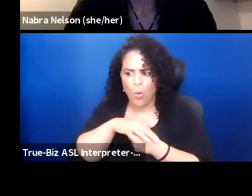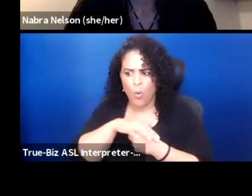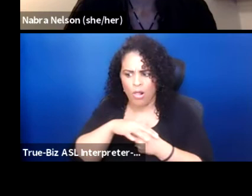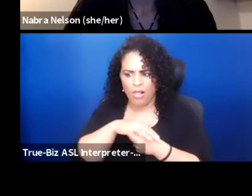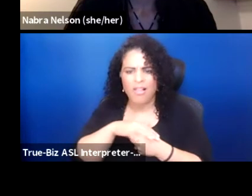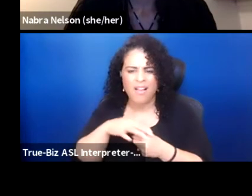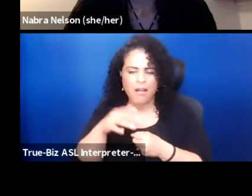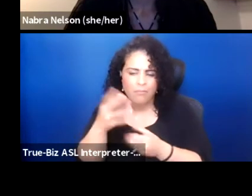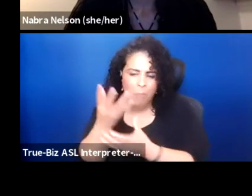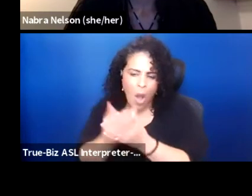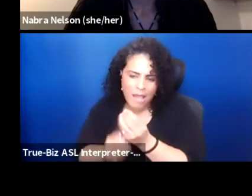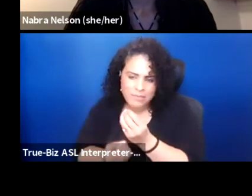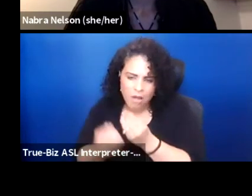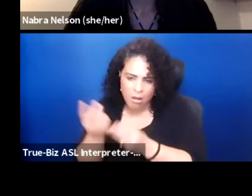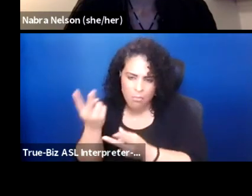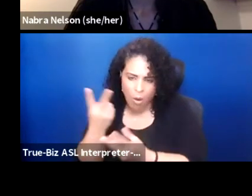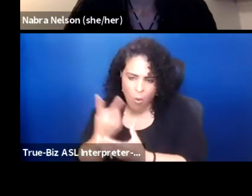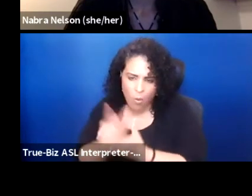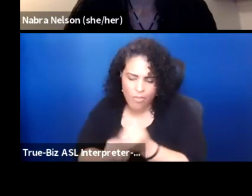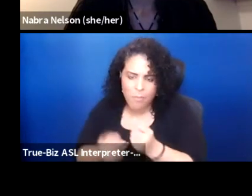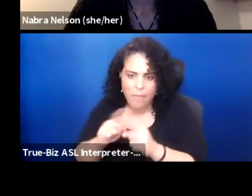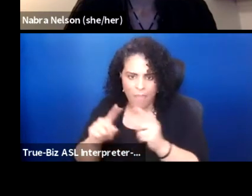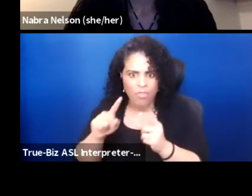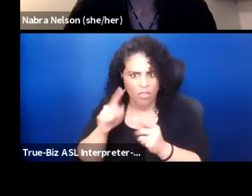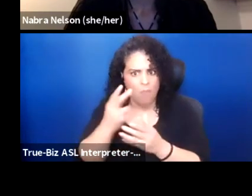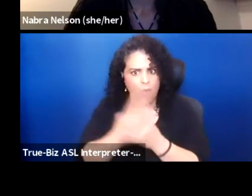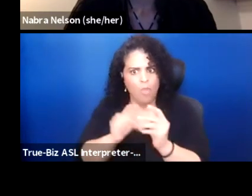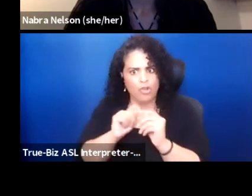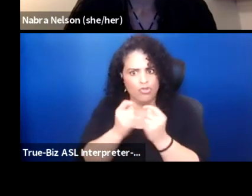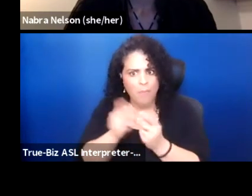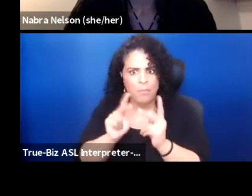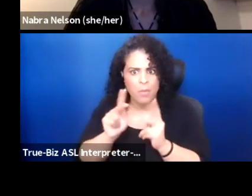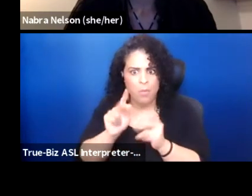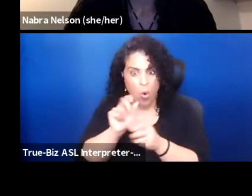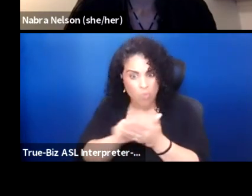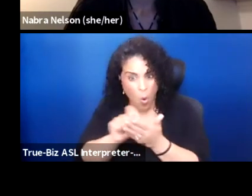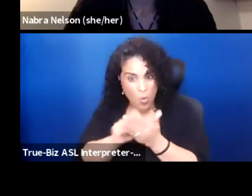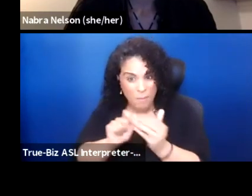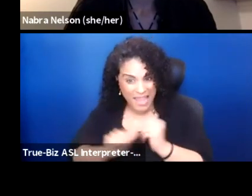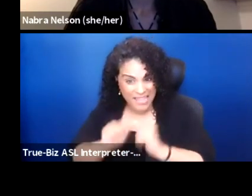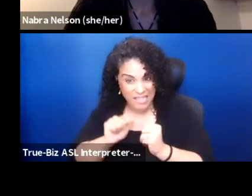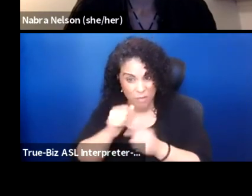but they're both tribal people who wrote plays that were produced in New York City